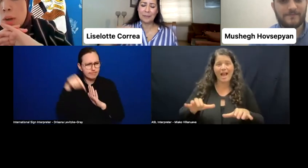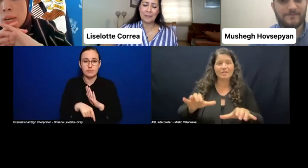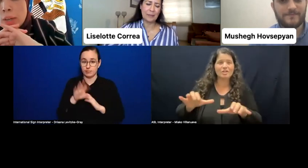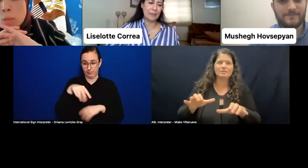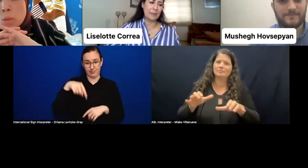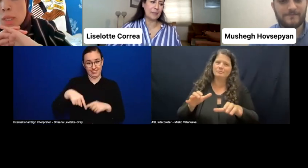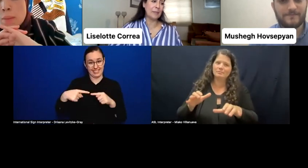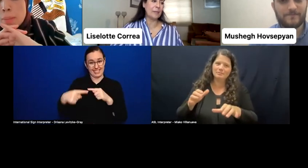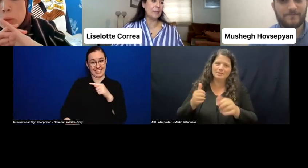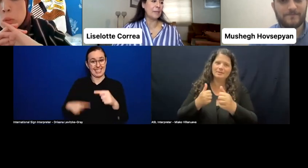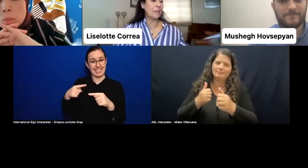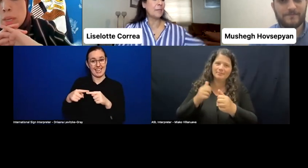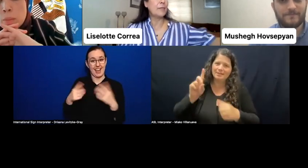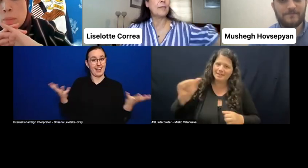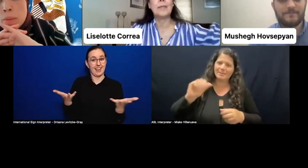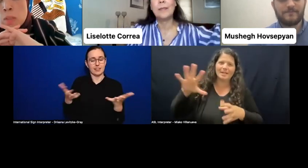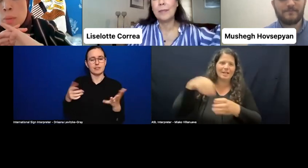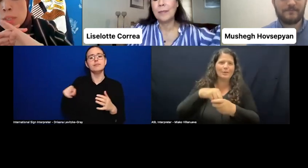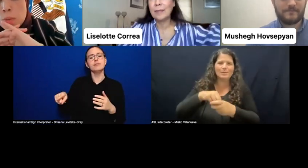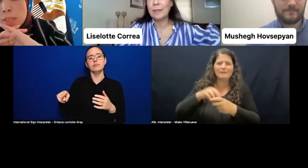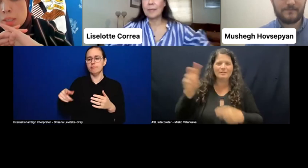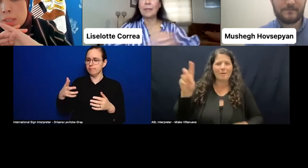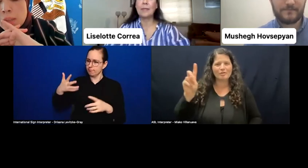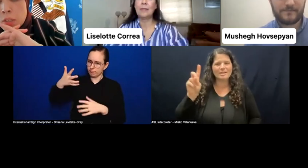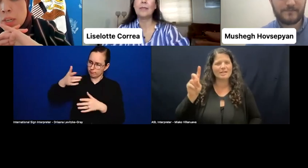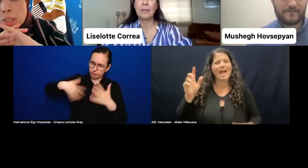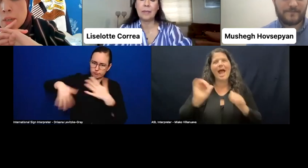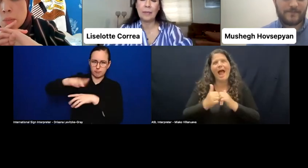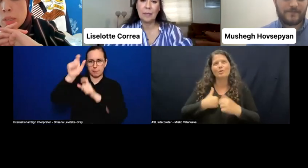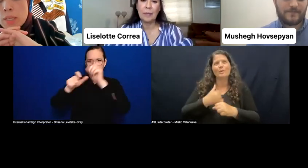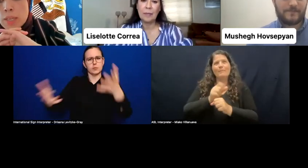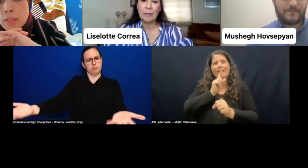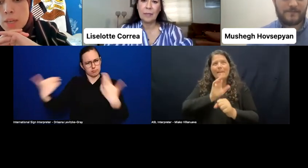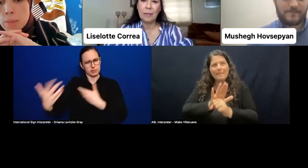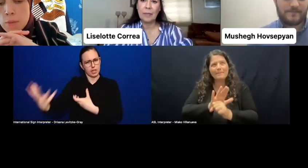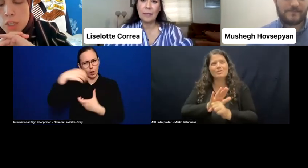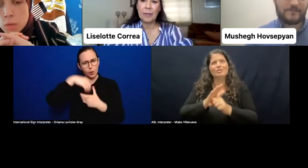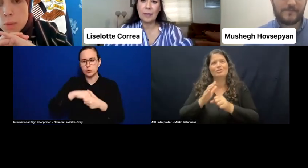how can we really be able to make commitments, share best practices, and learn, and really take this conversation forward?